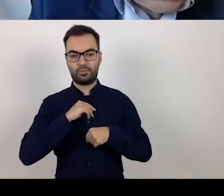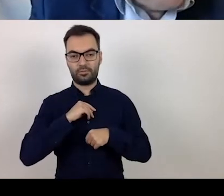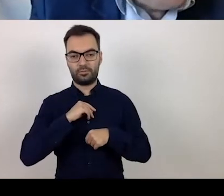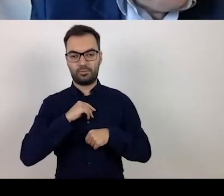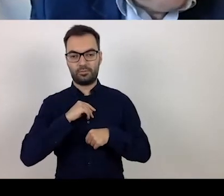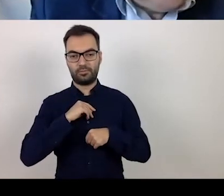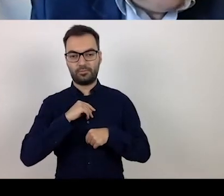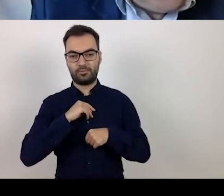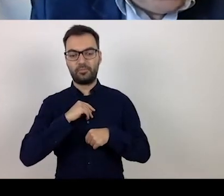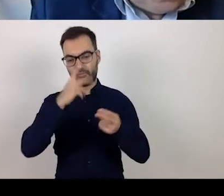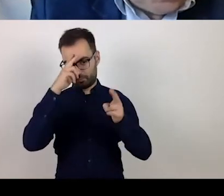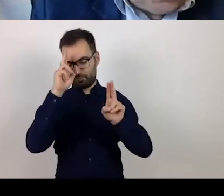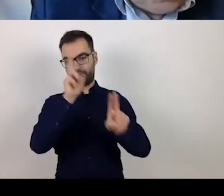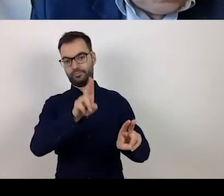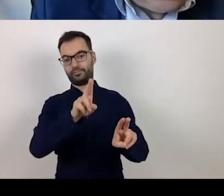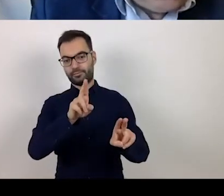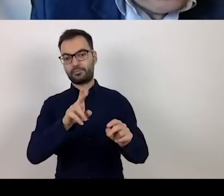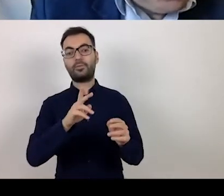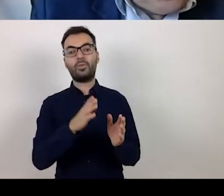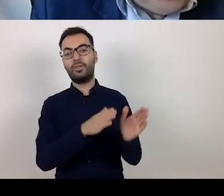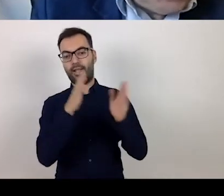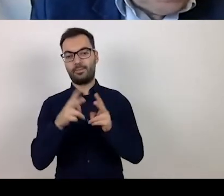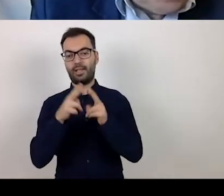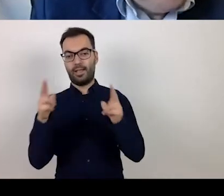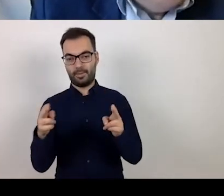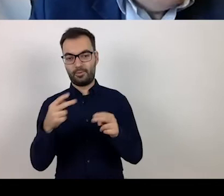who have qualified for stage two, I will talk about it in a minute.